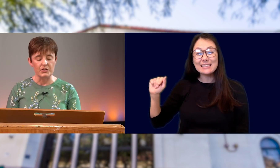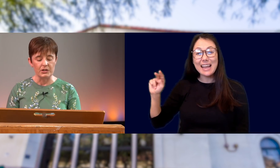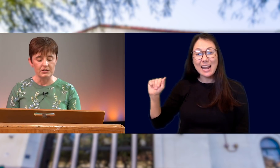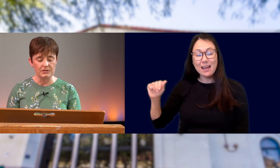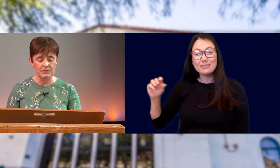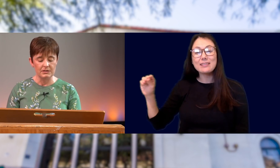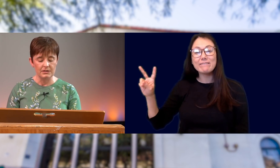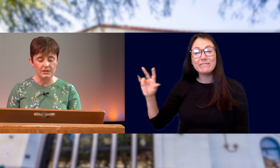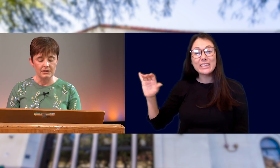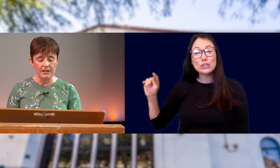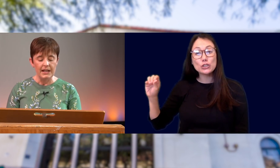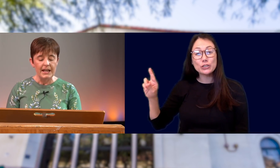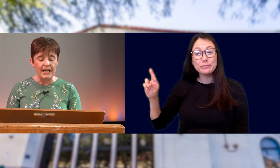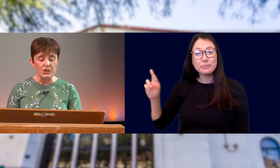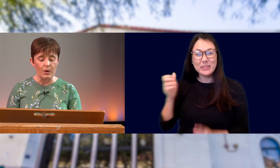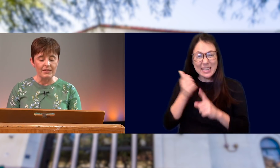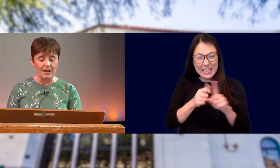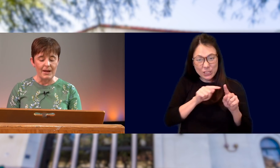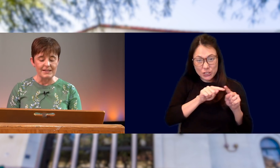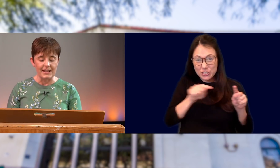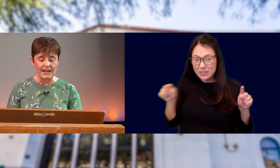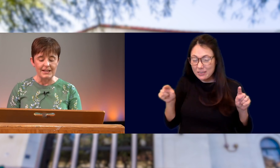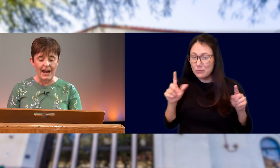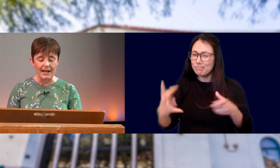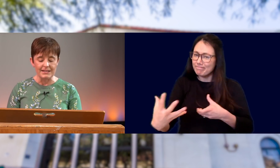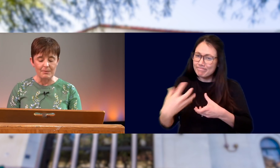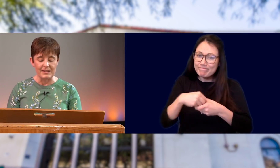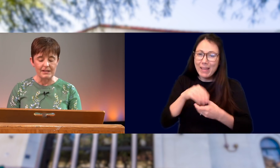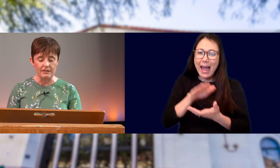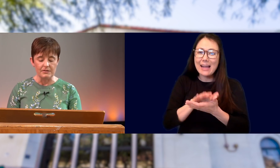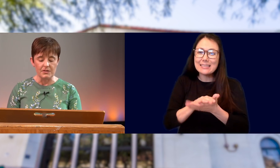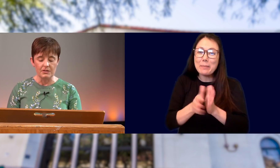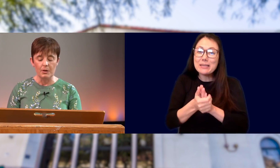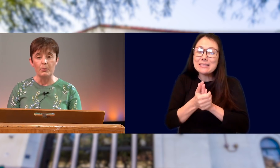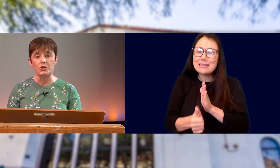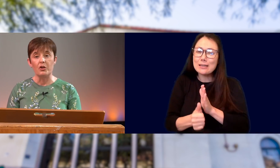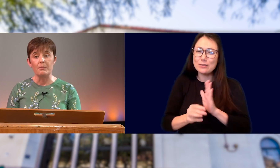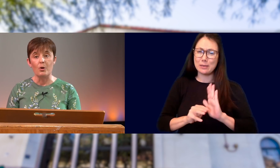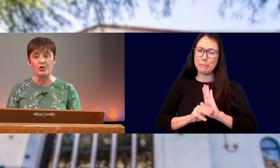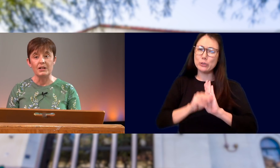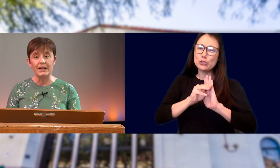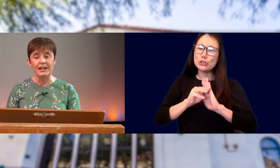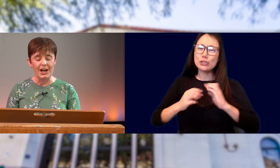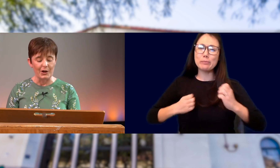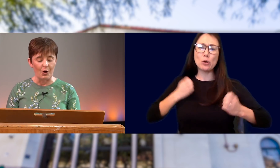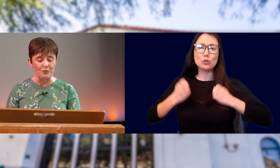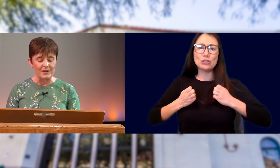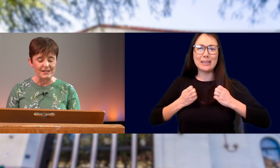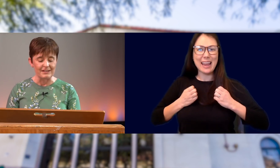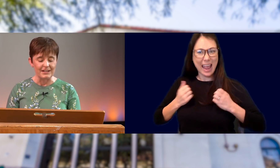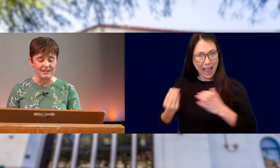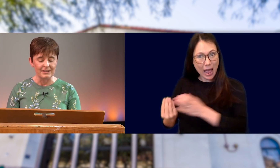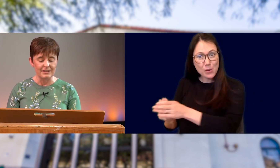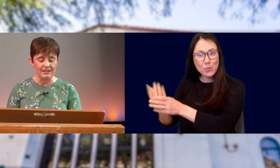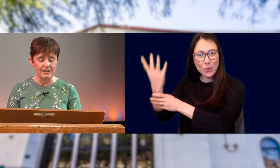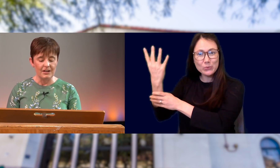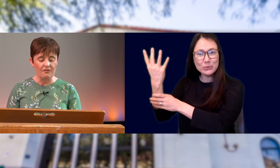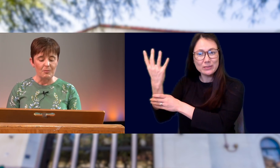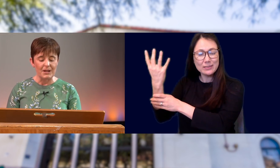AND VICTOR. EACH ONE OF THEM HAS GAINED ACADEMIC SKILLS, MATURED EMOTIONALLY AND GROWN PHYSICALLY.